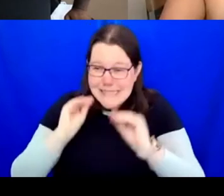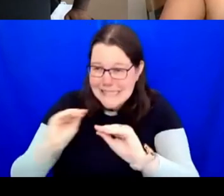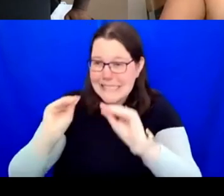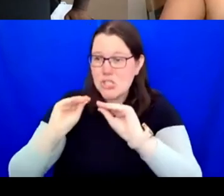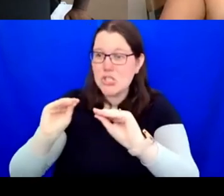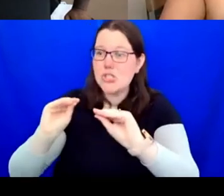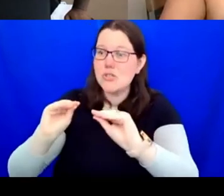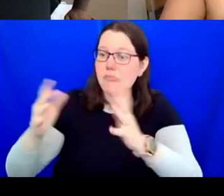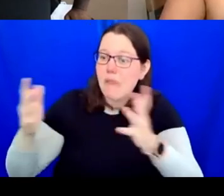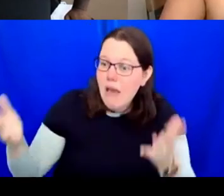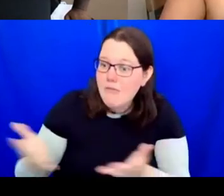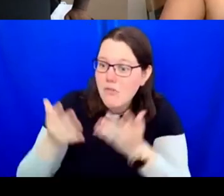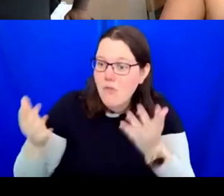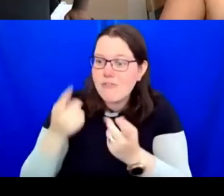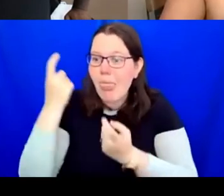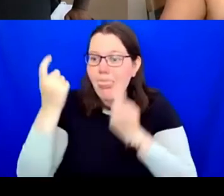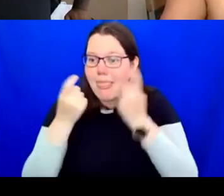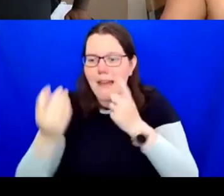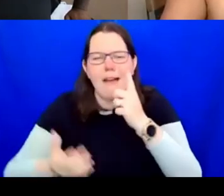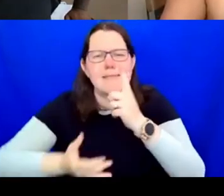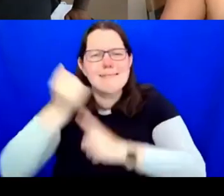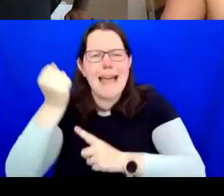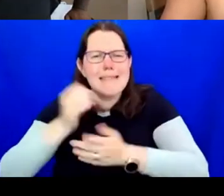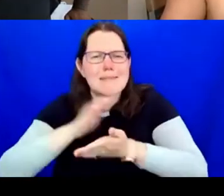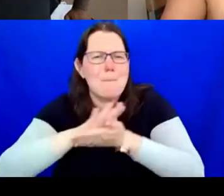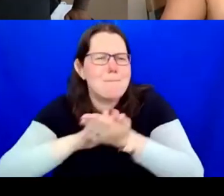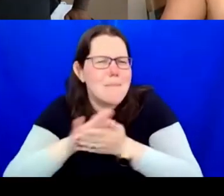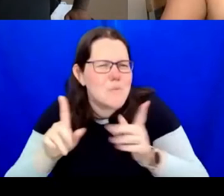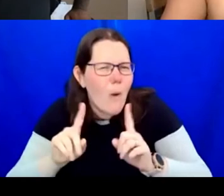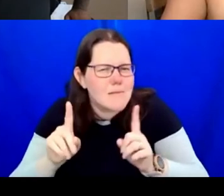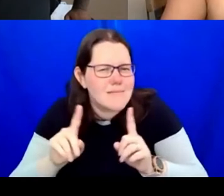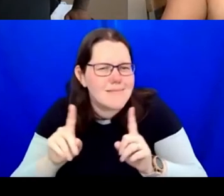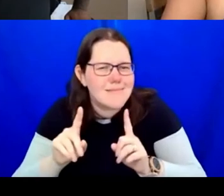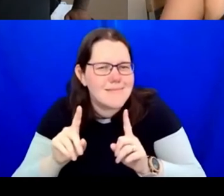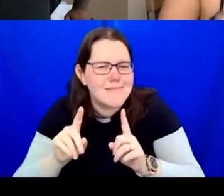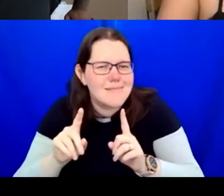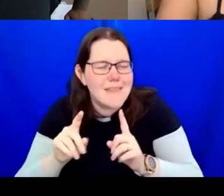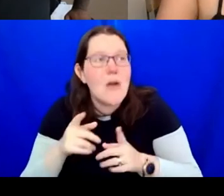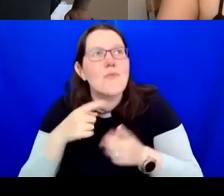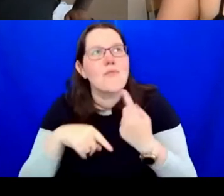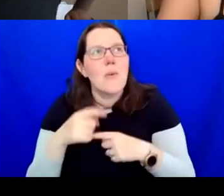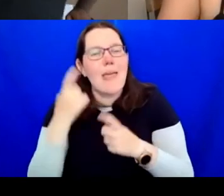of what we think success, is changes the way we start thinking about who takes part in how we